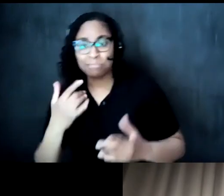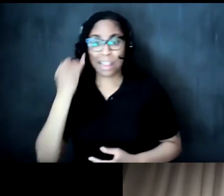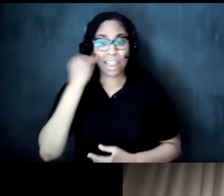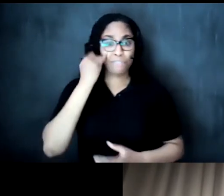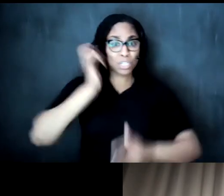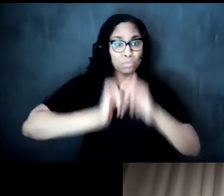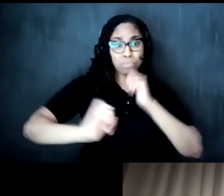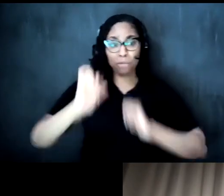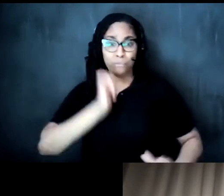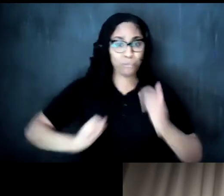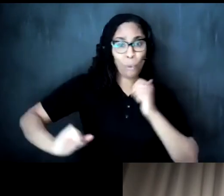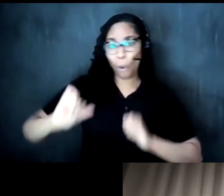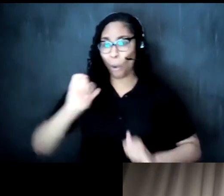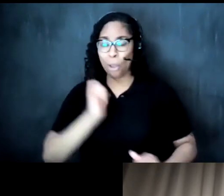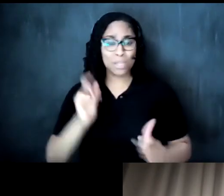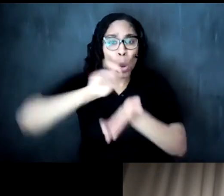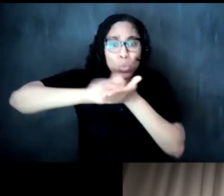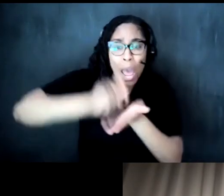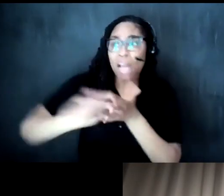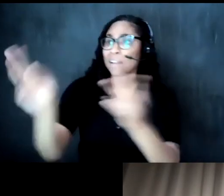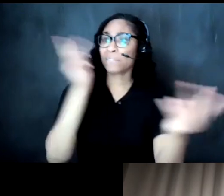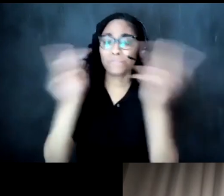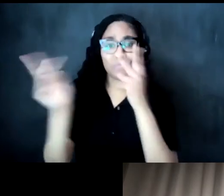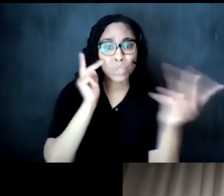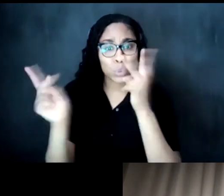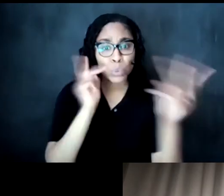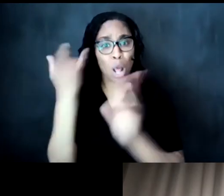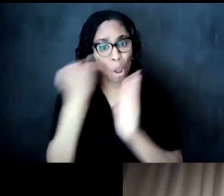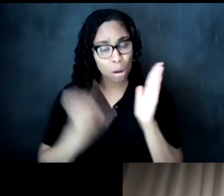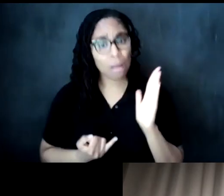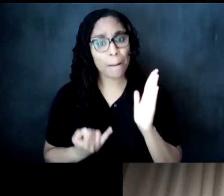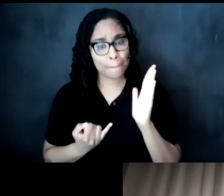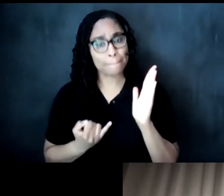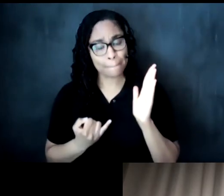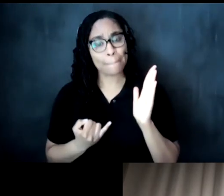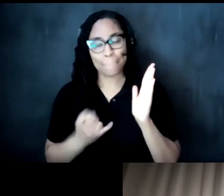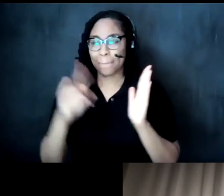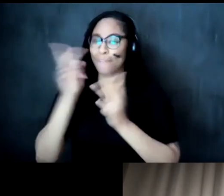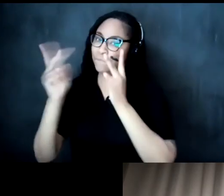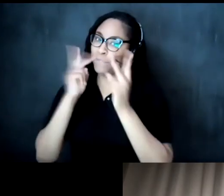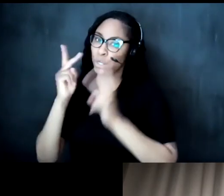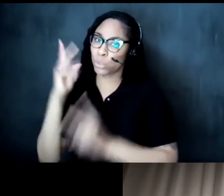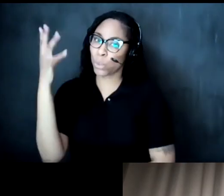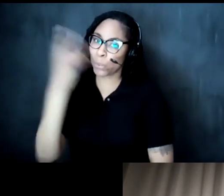writing um the the visual arts you know which is uh you know it has a special place in my heart um